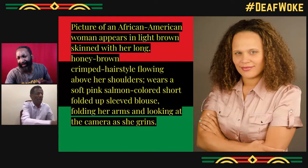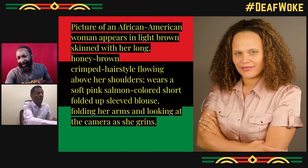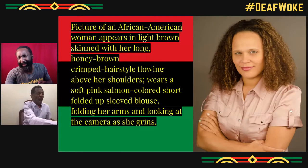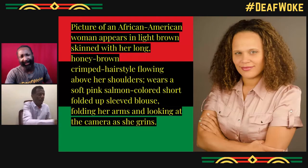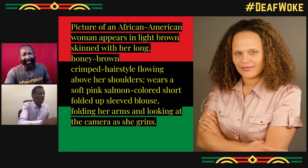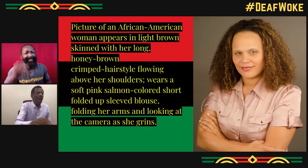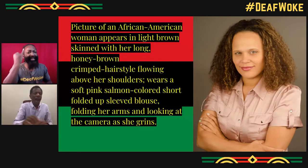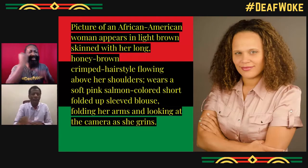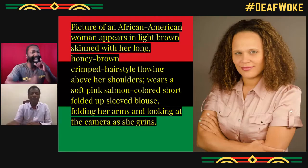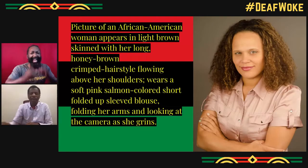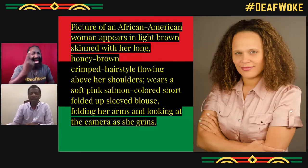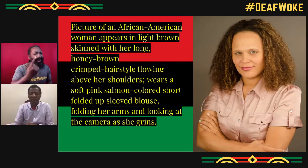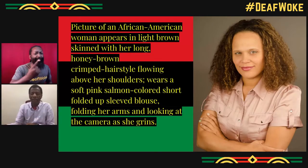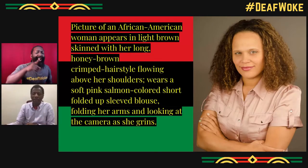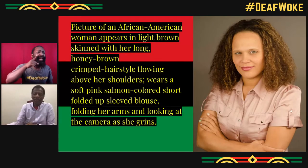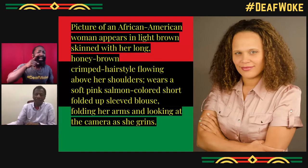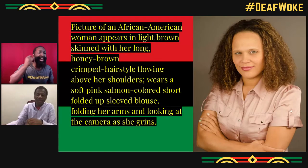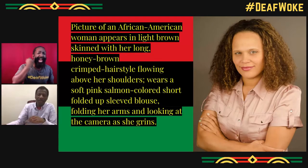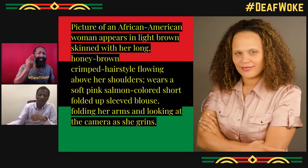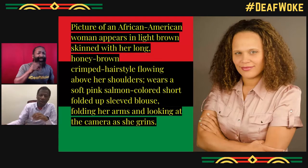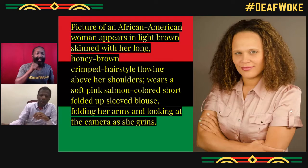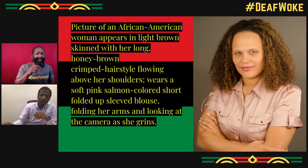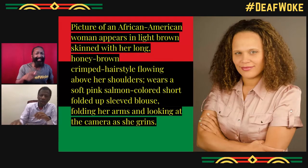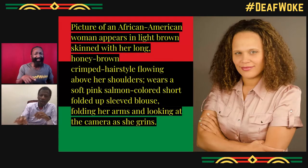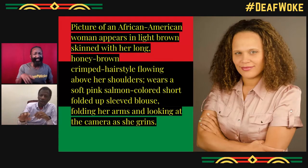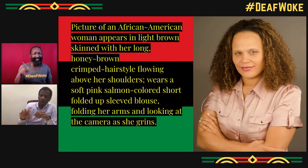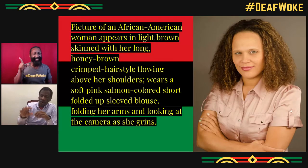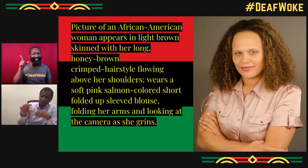Right, Haben, Haben. She was supposed to be the last one, but